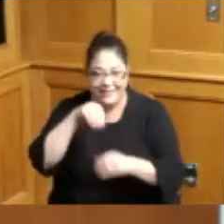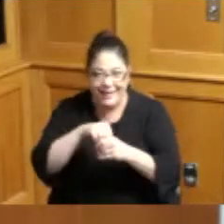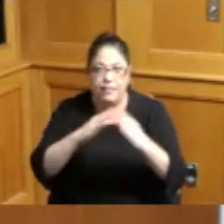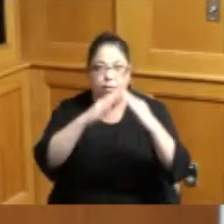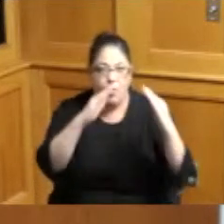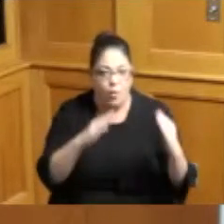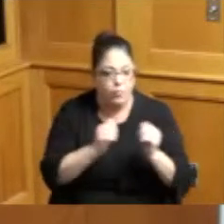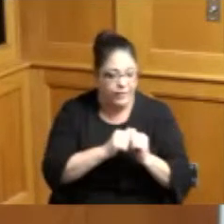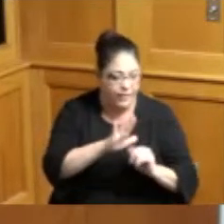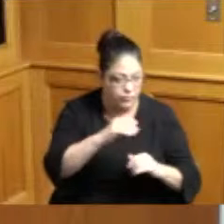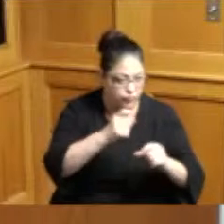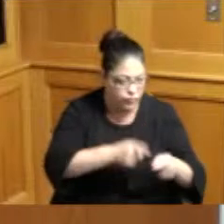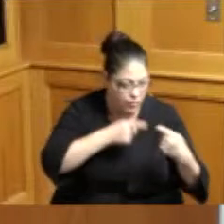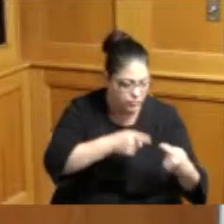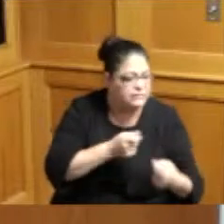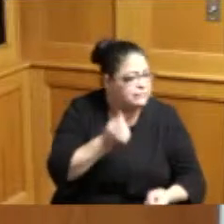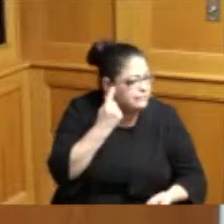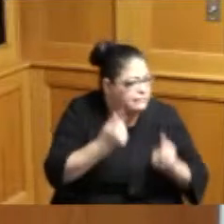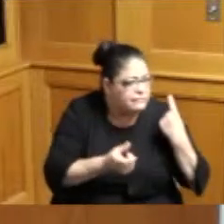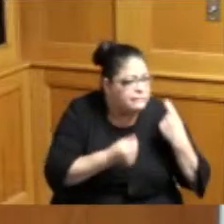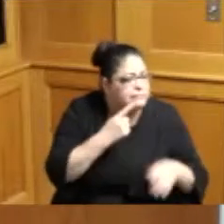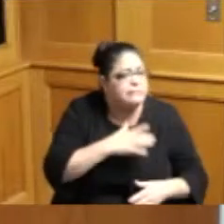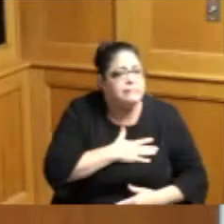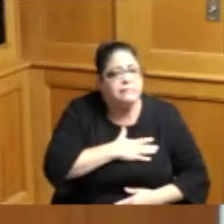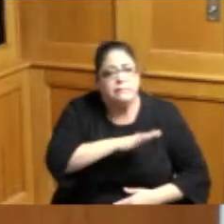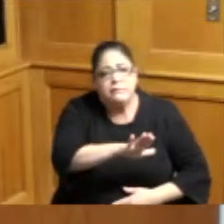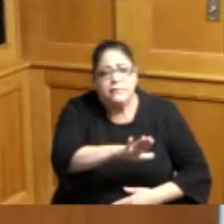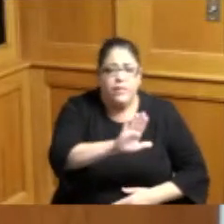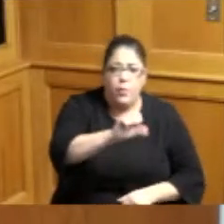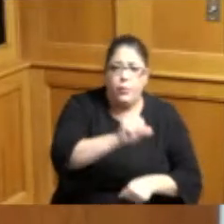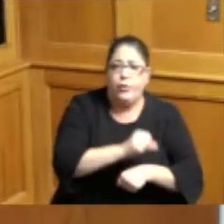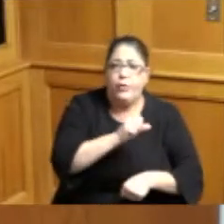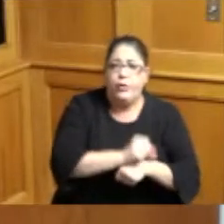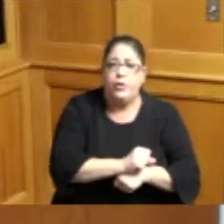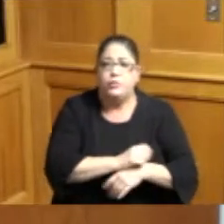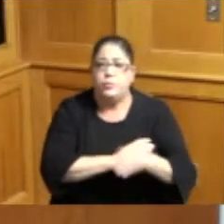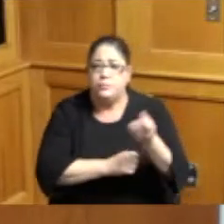and seeing their struggles and understand how hard they work to be able to support and it's